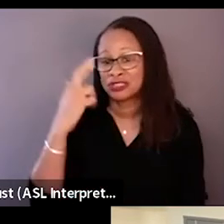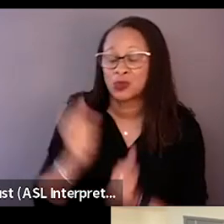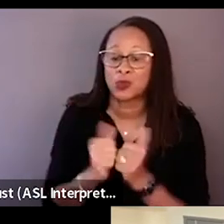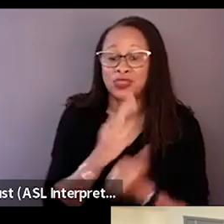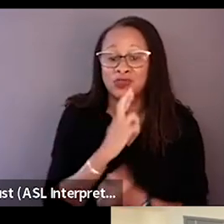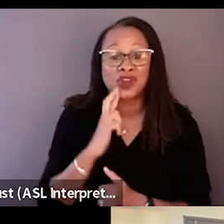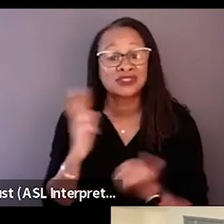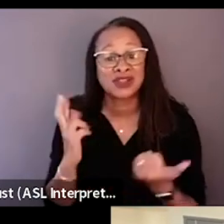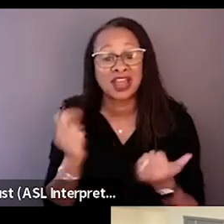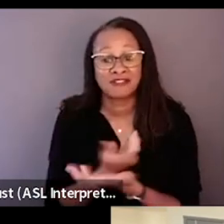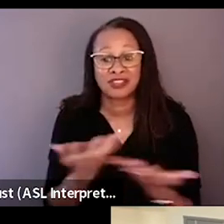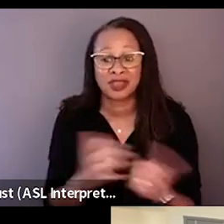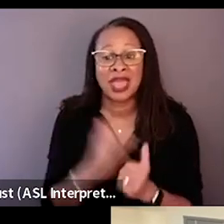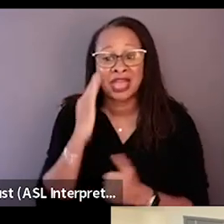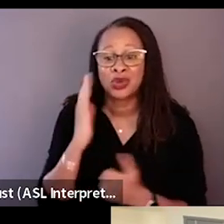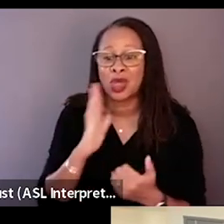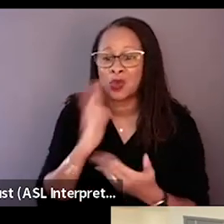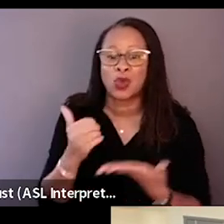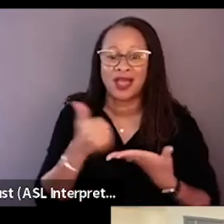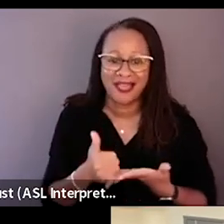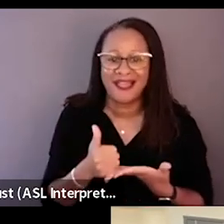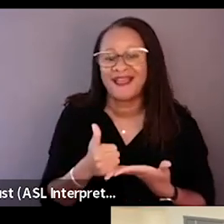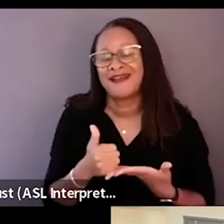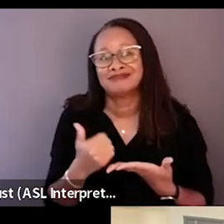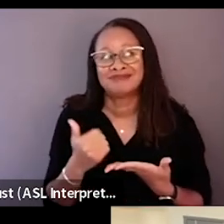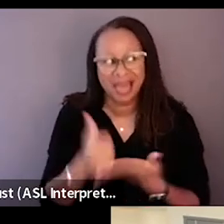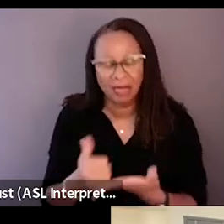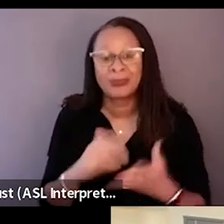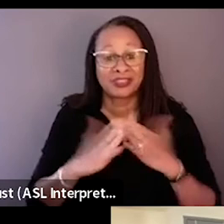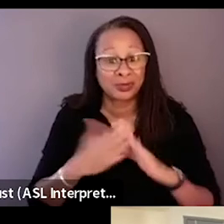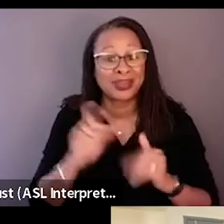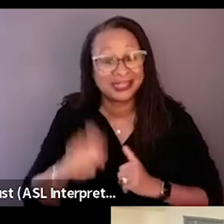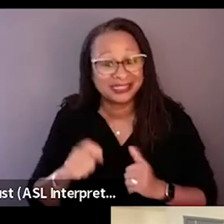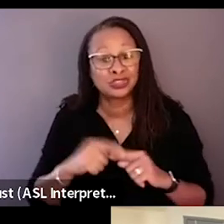but was that, I knew that I would have the community and the help that I needed to raise a baby